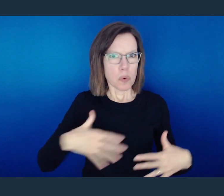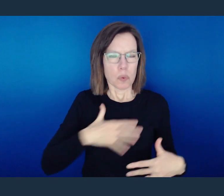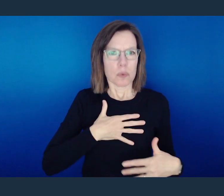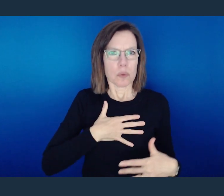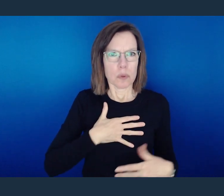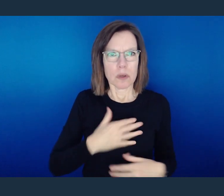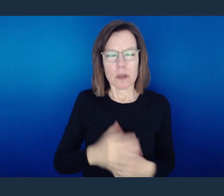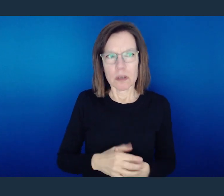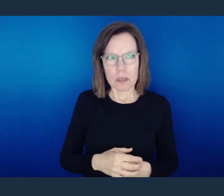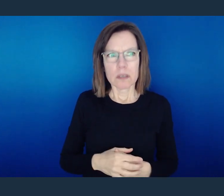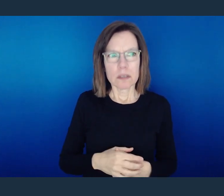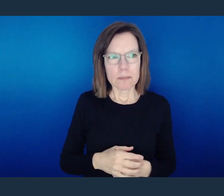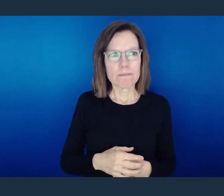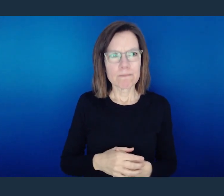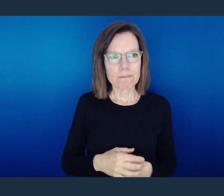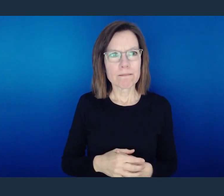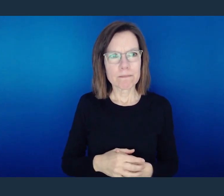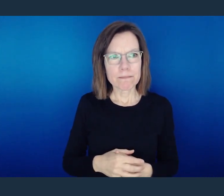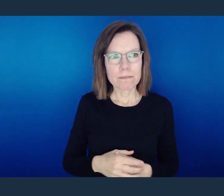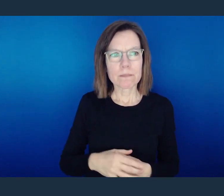Or my account.